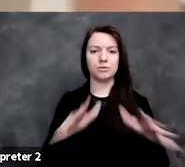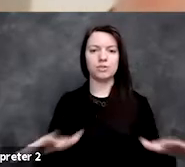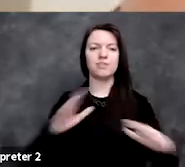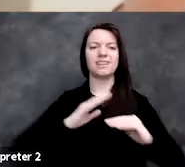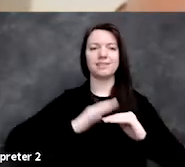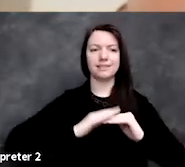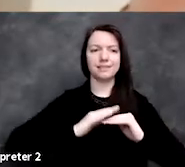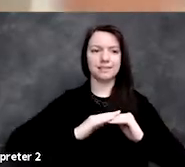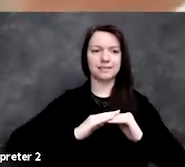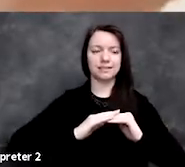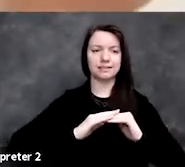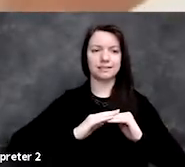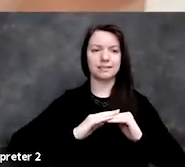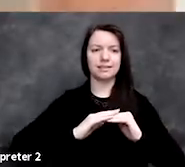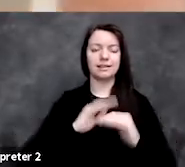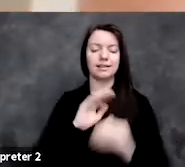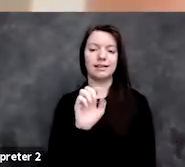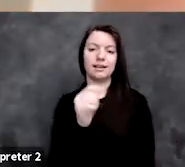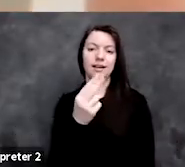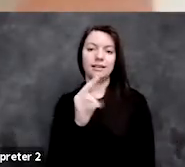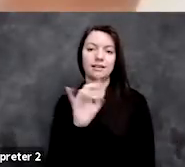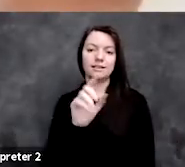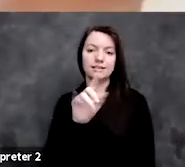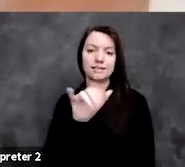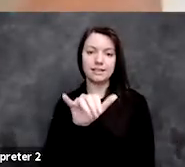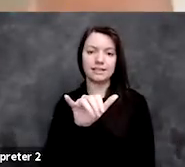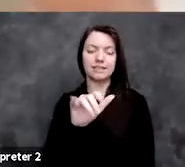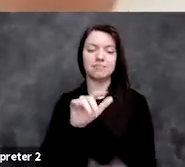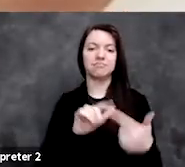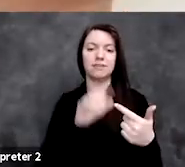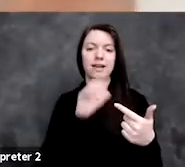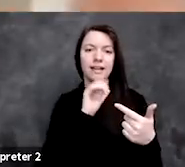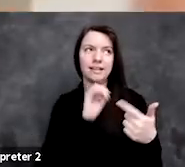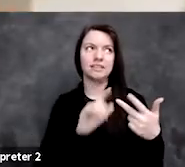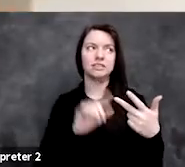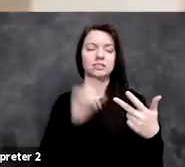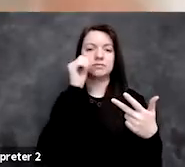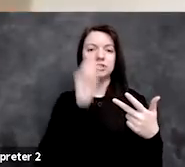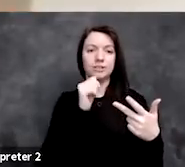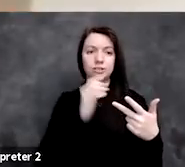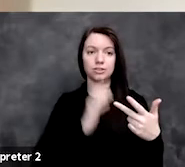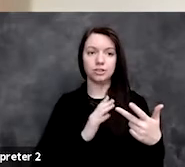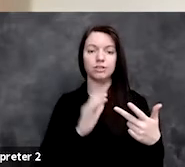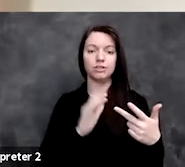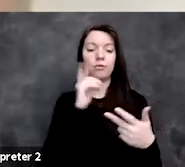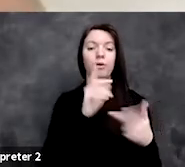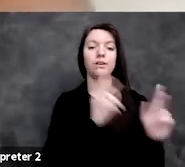the ethnicity and age and gender of the individuals in your study,